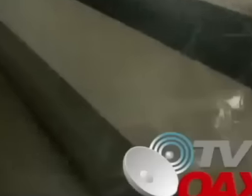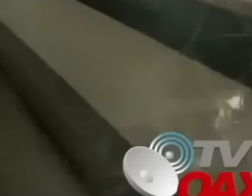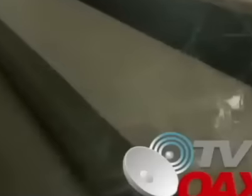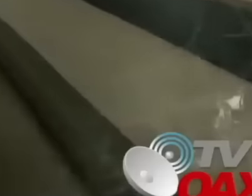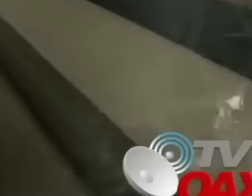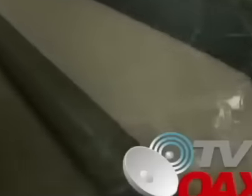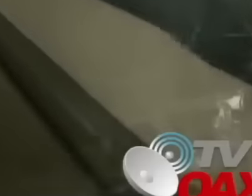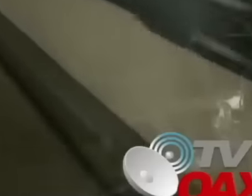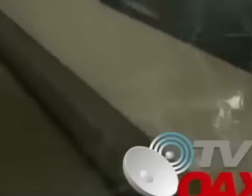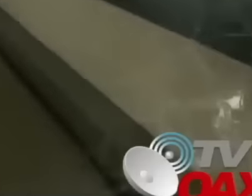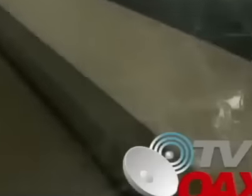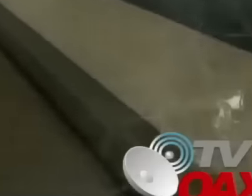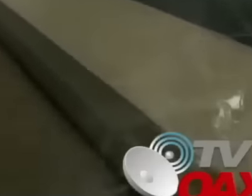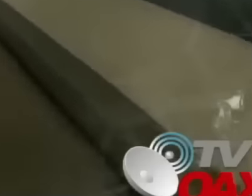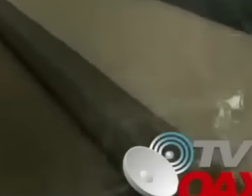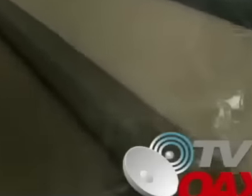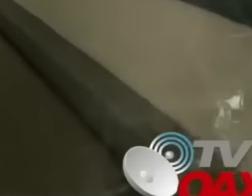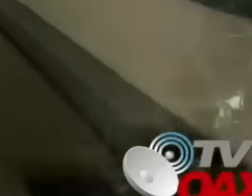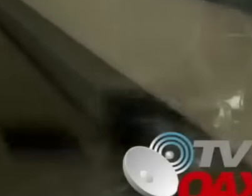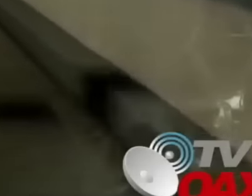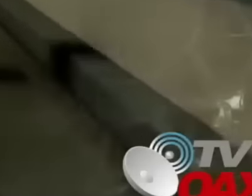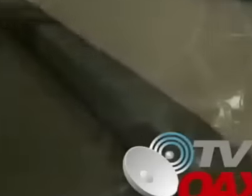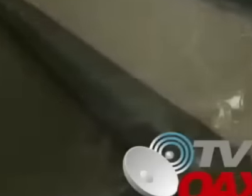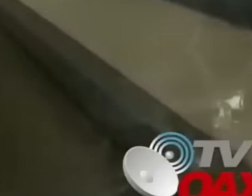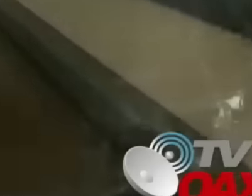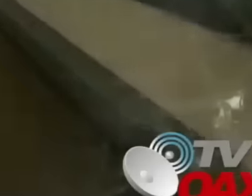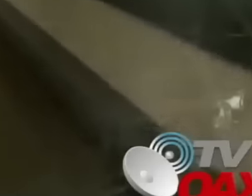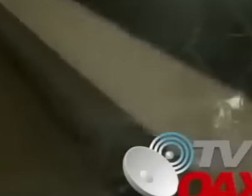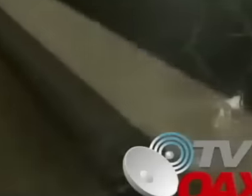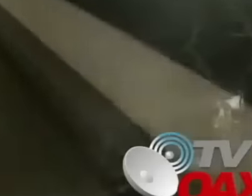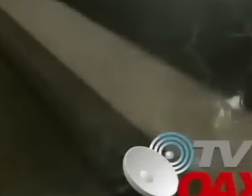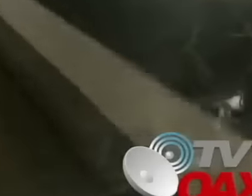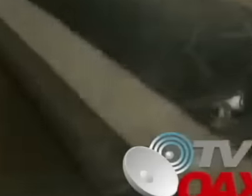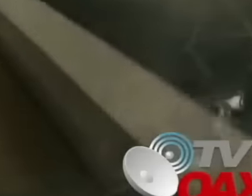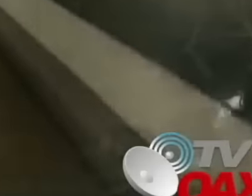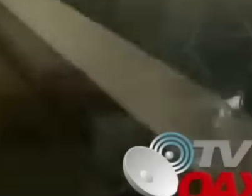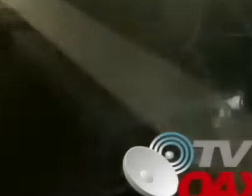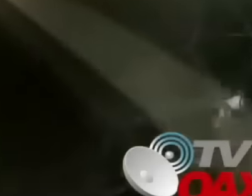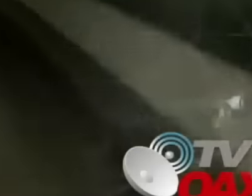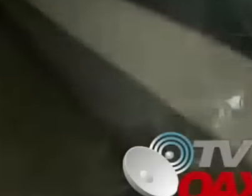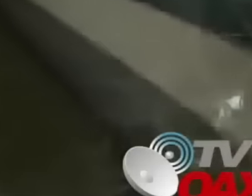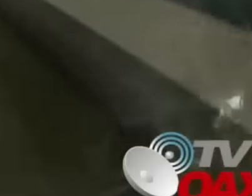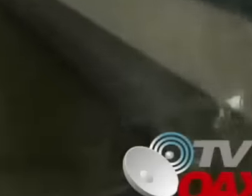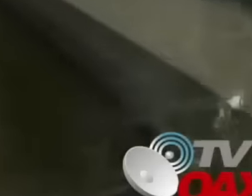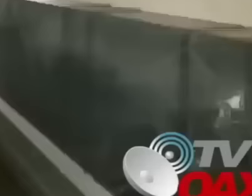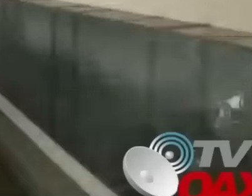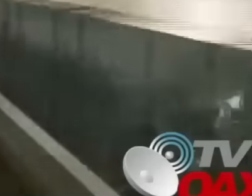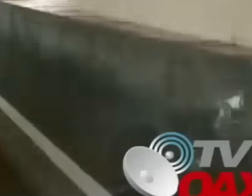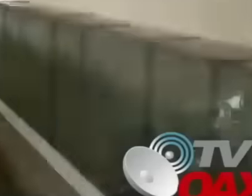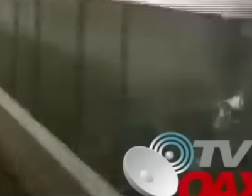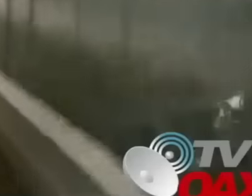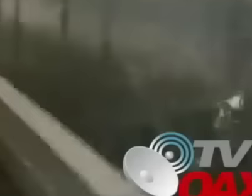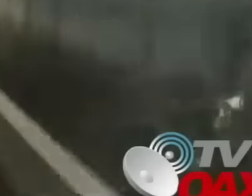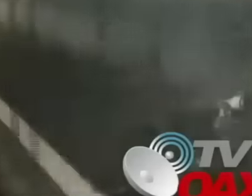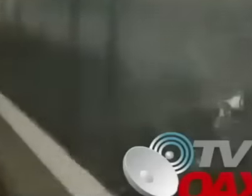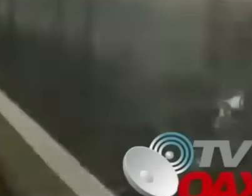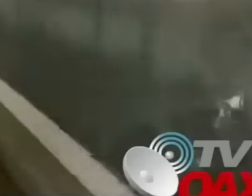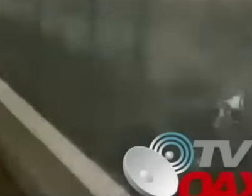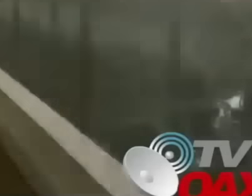Who was the secretary of public security of Mexico this bunker was designed and based on a